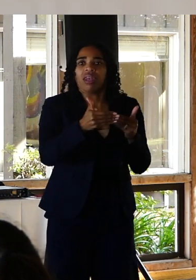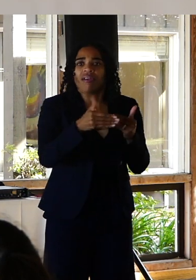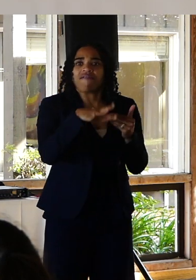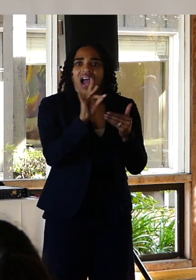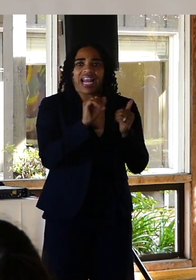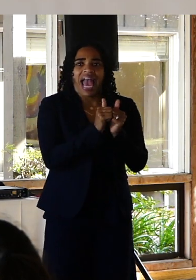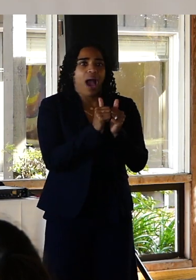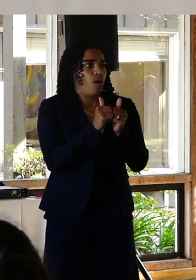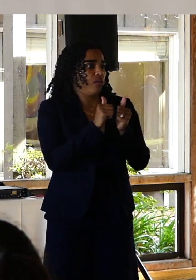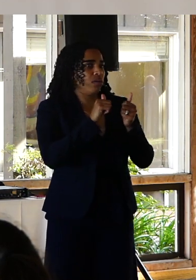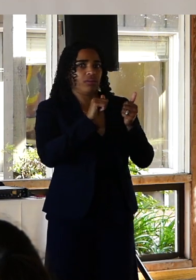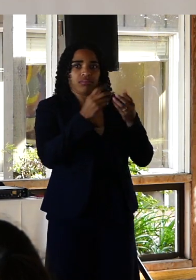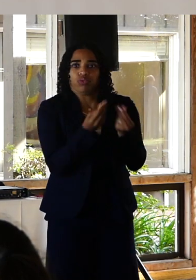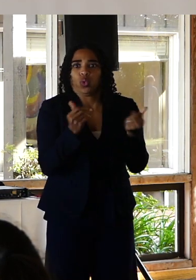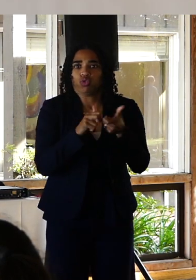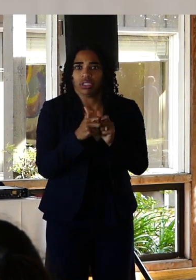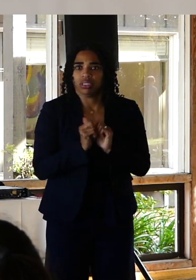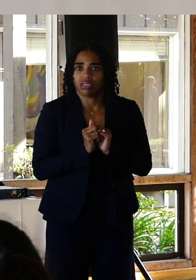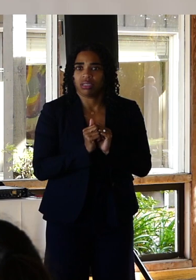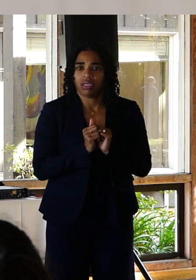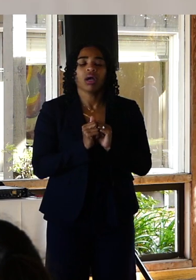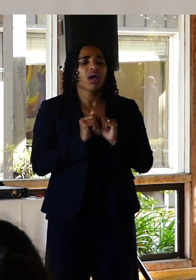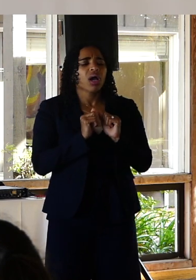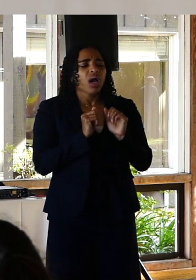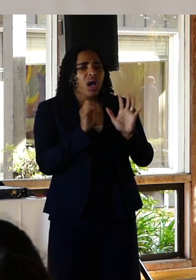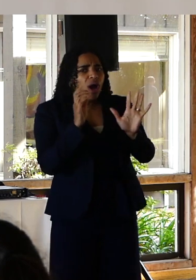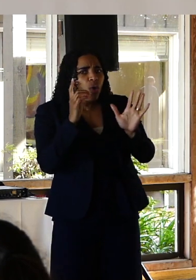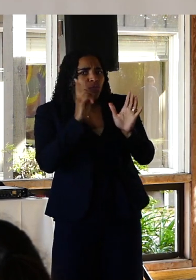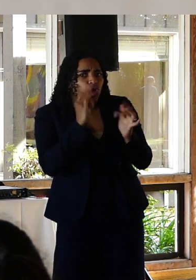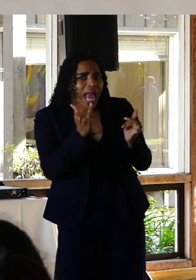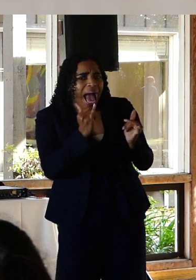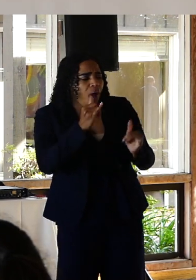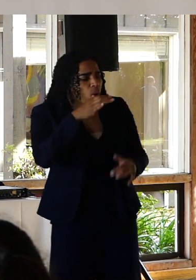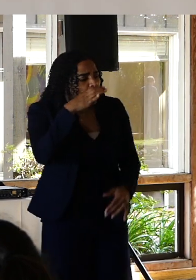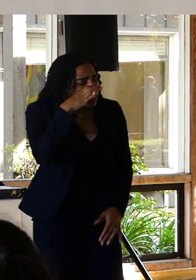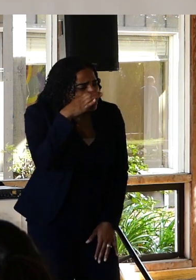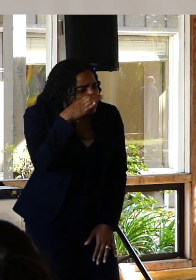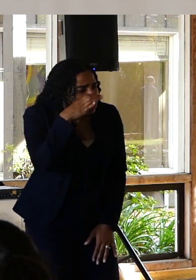In the moment. Listen. Support and help them find a short term solution